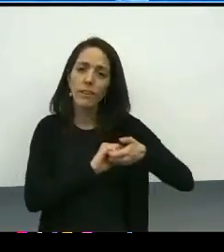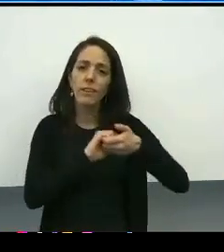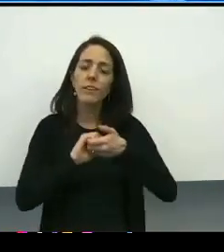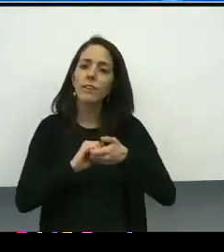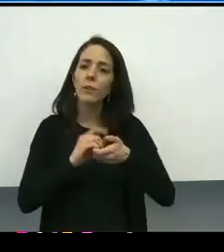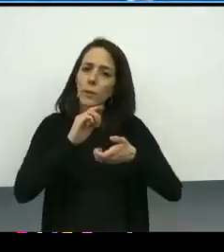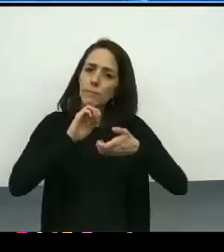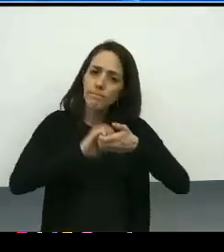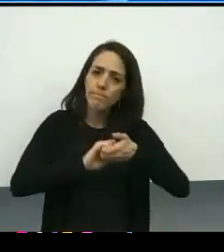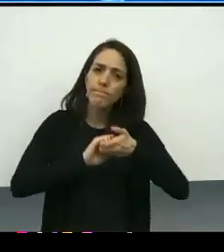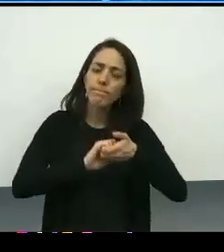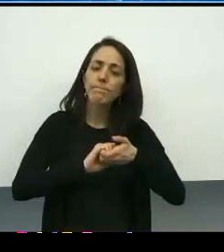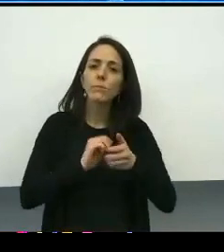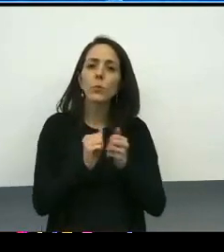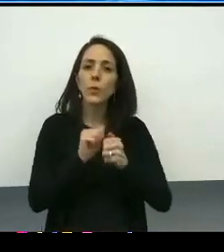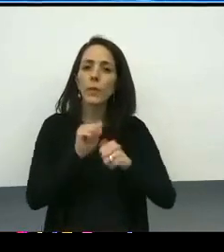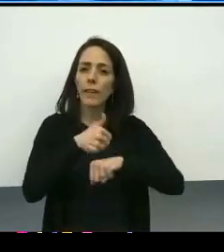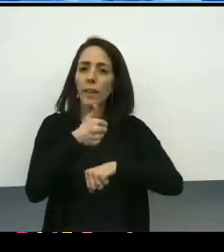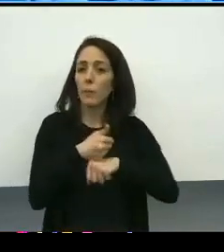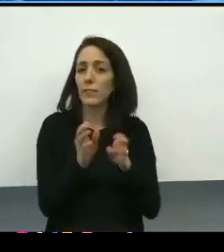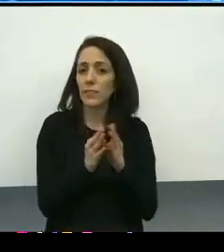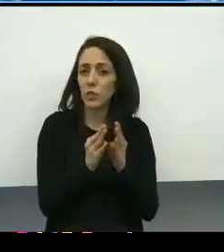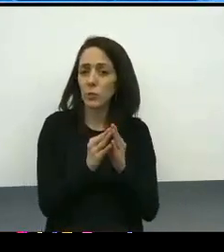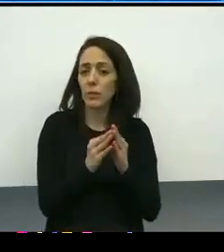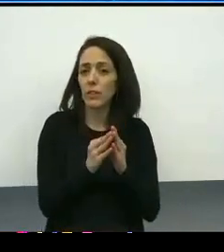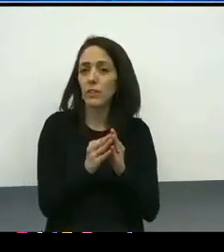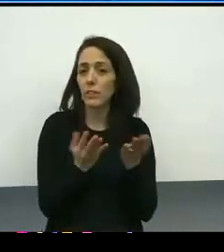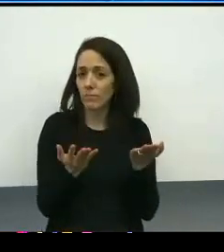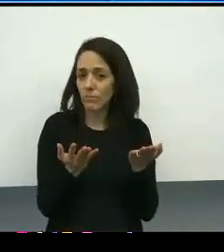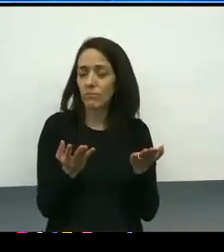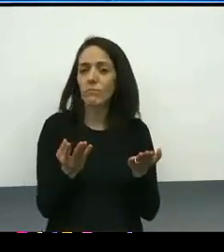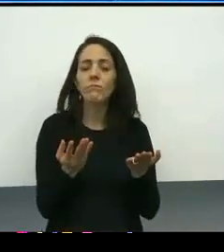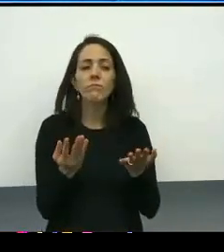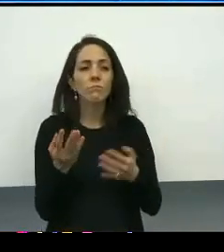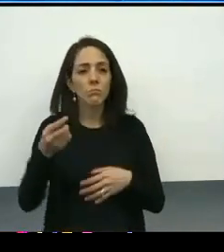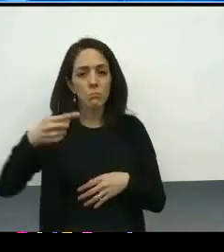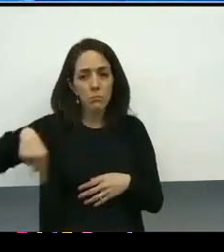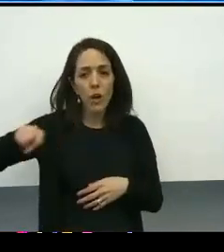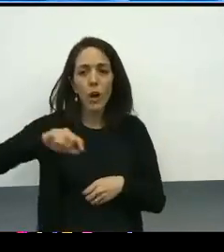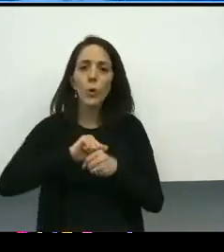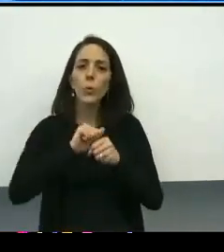with the implementation committee, 'cause it is, right? We're all working towards a shared goal, we have different roles,